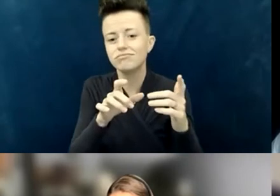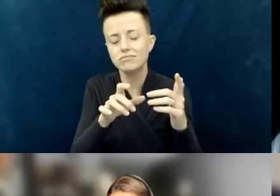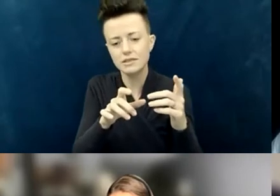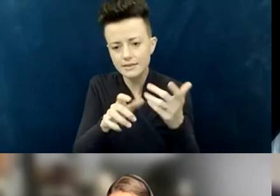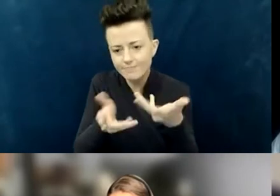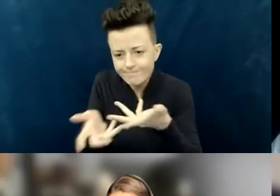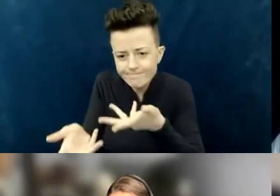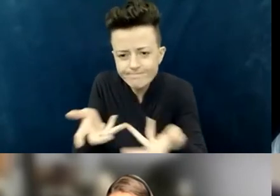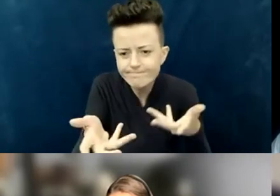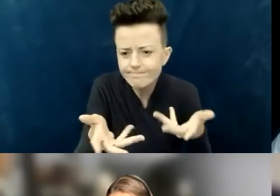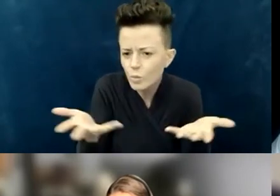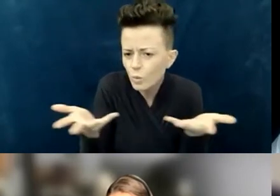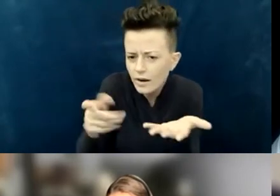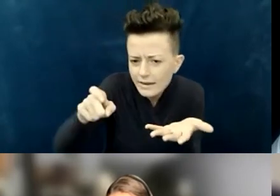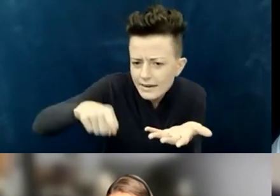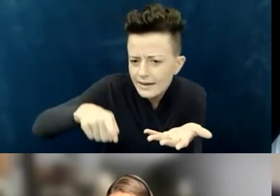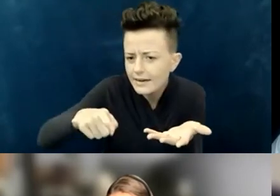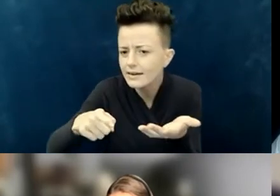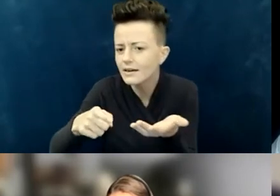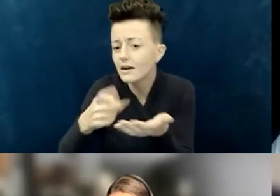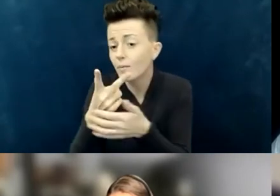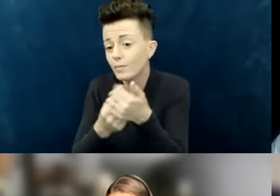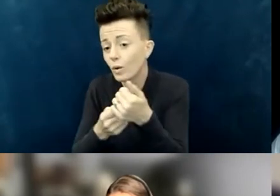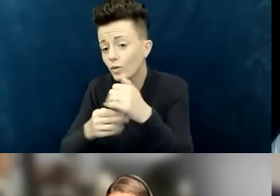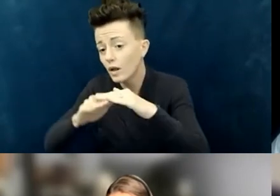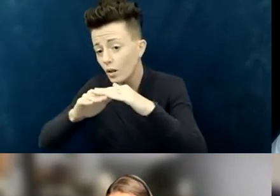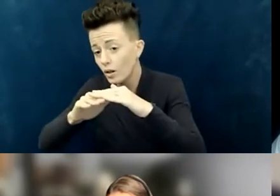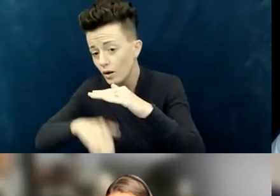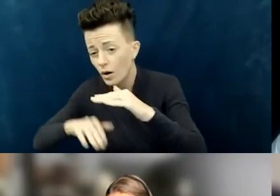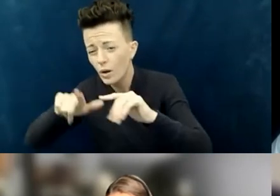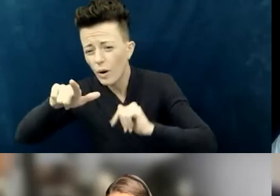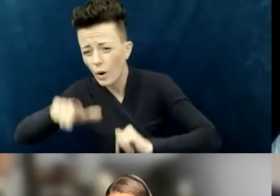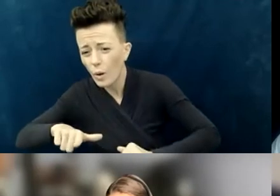for both low-income and— we have added to their protocol—